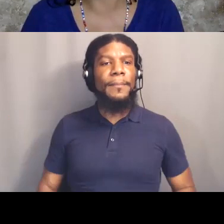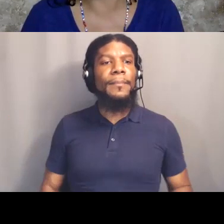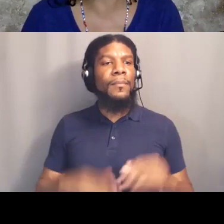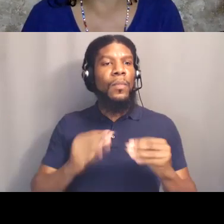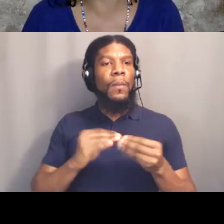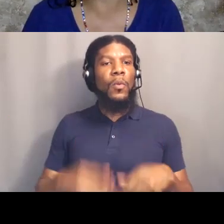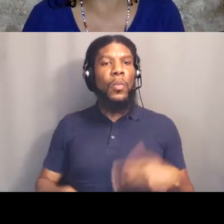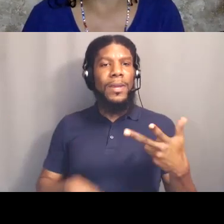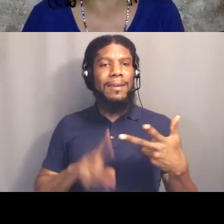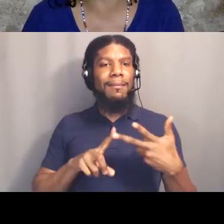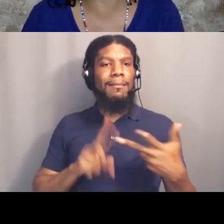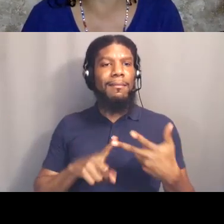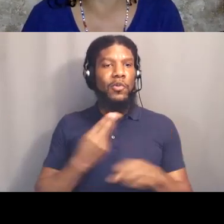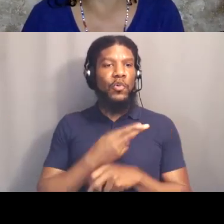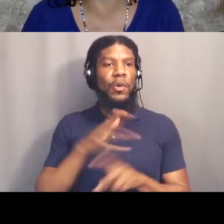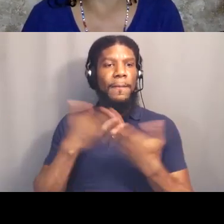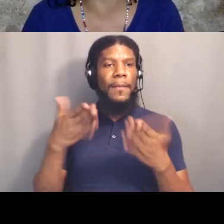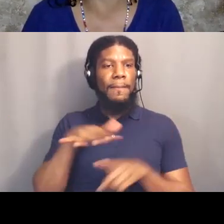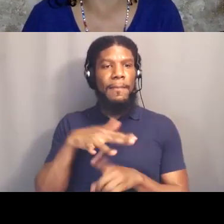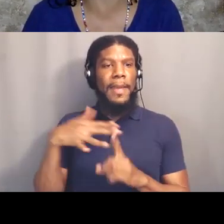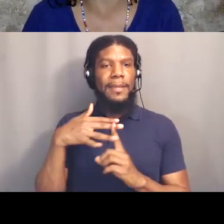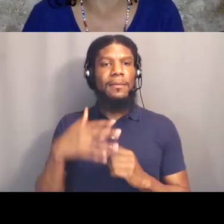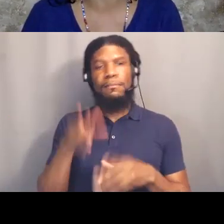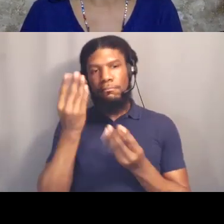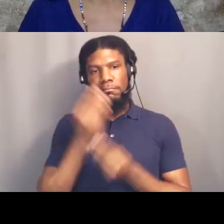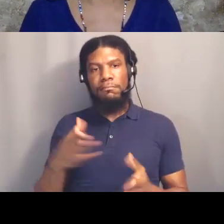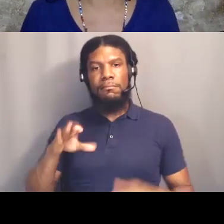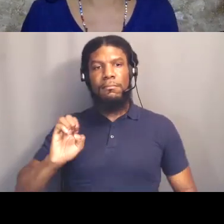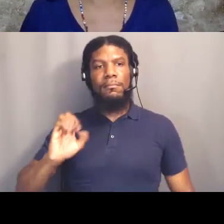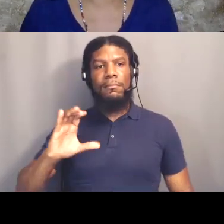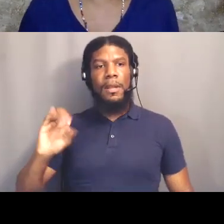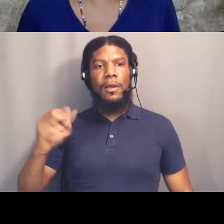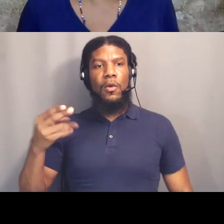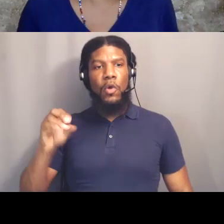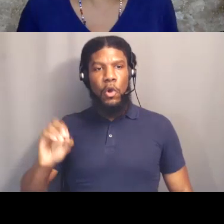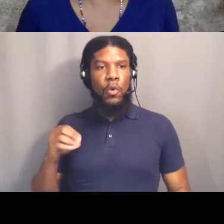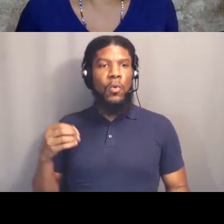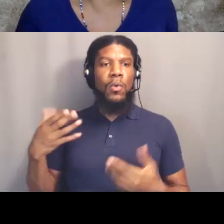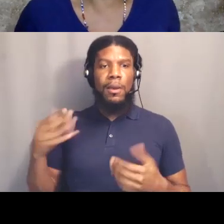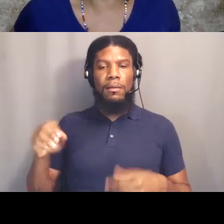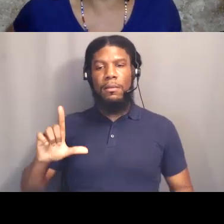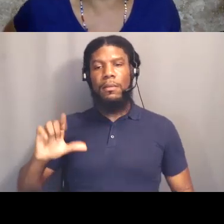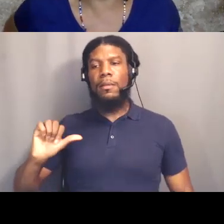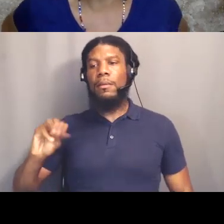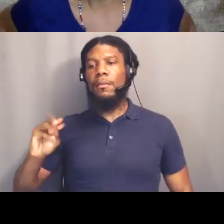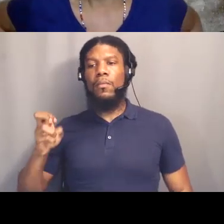an update on Echo Park Lake and Leimert Park and the right to that space.